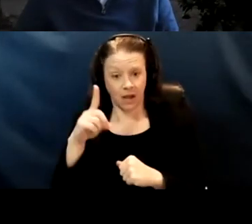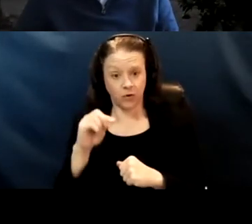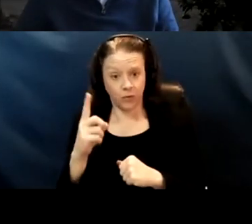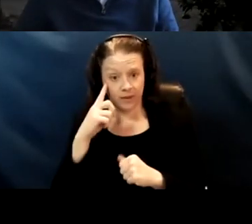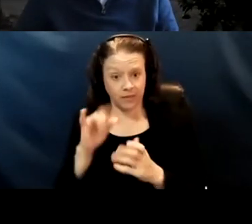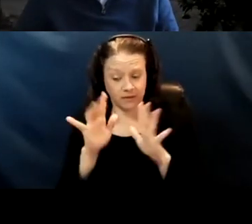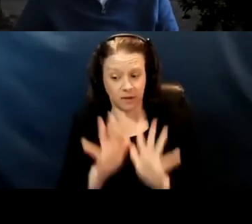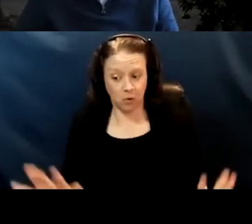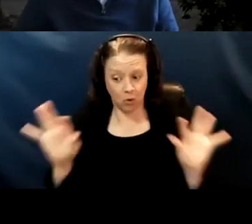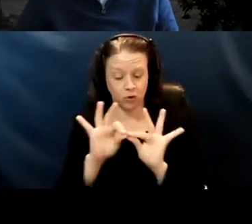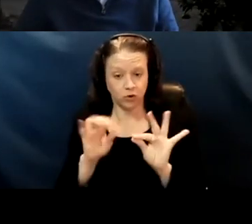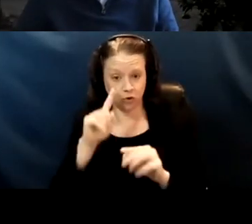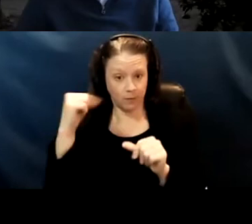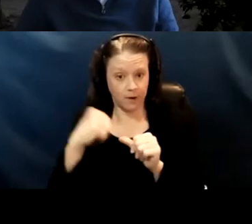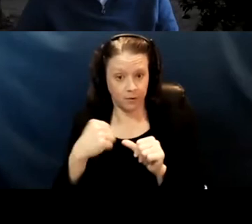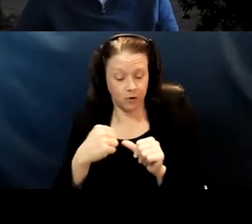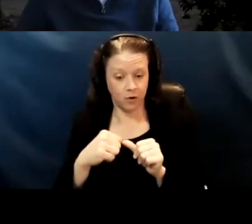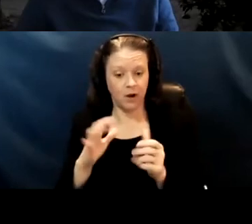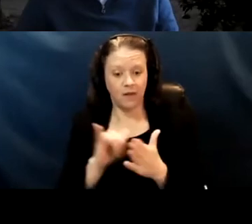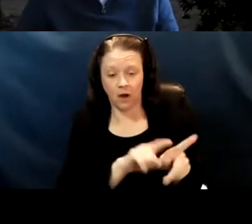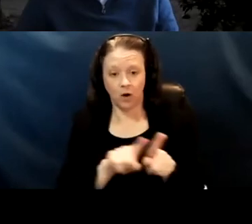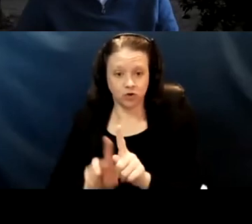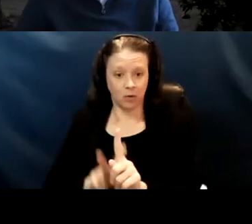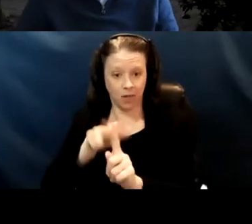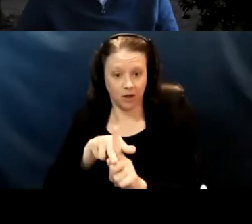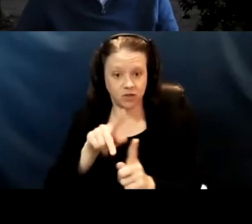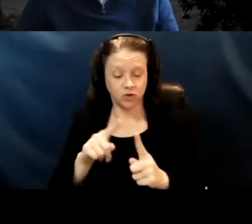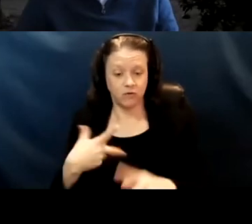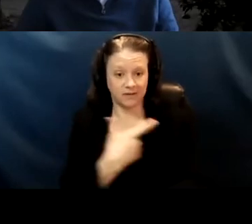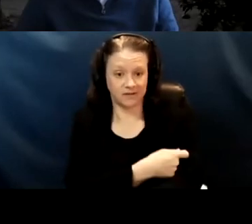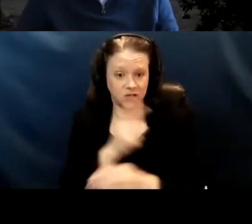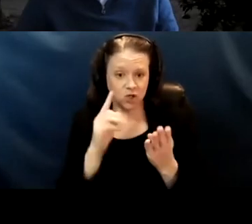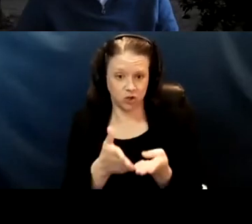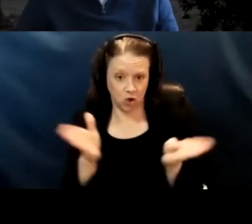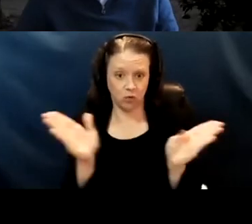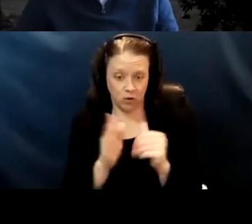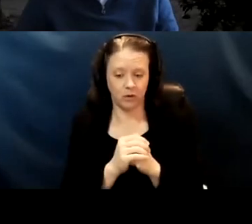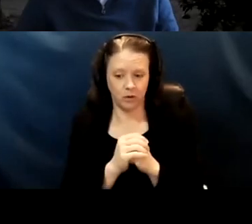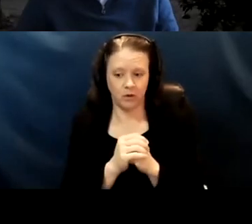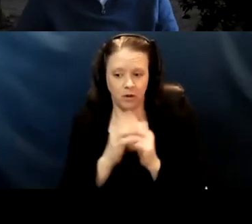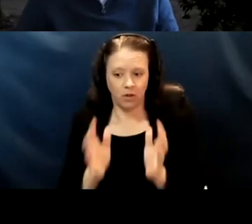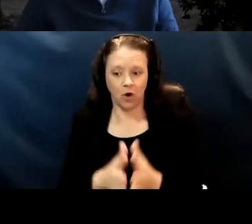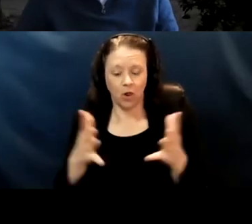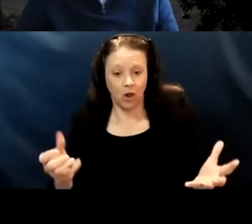to keep in mind that also applies to vaccination generally. I mean, there are lots of kids that are going to be looking